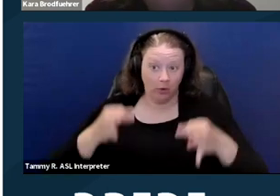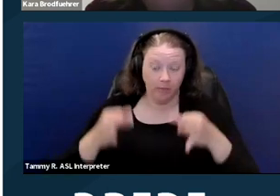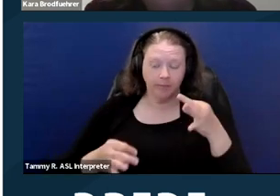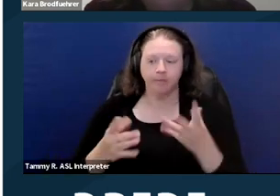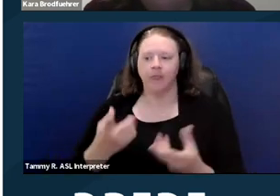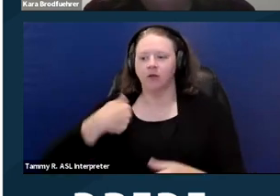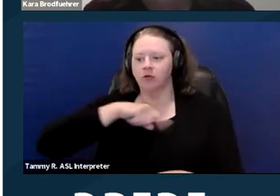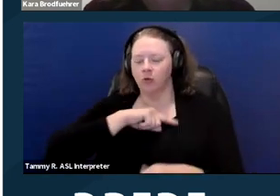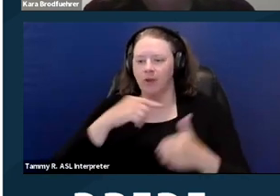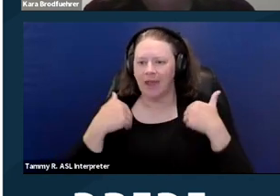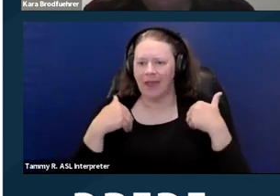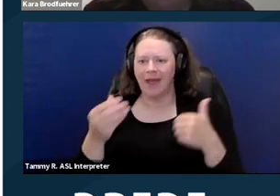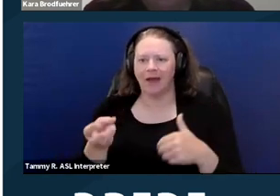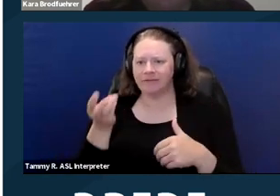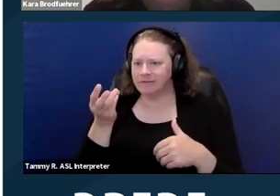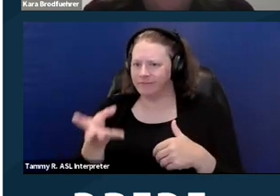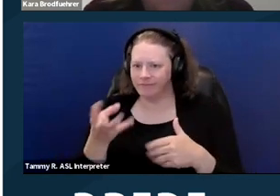We have very little resources to do cases,